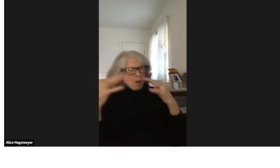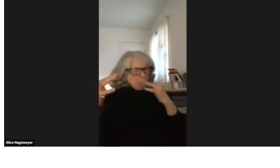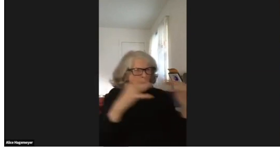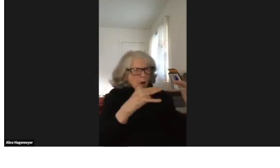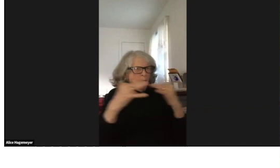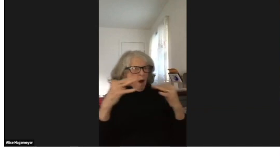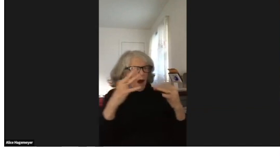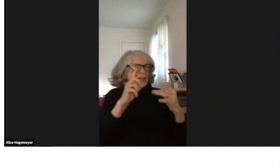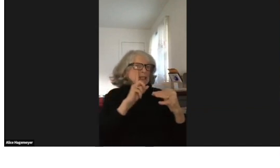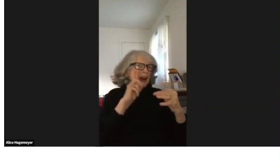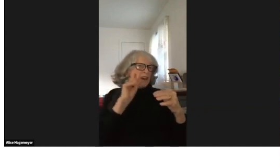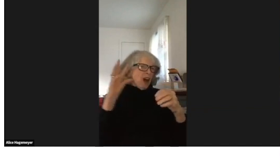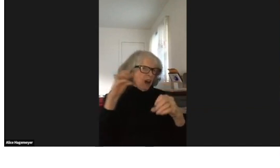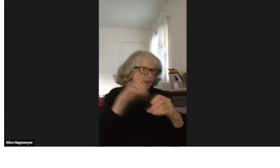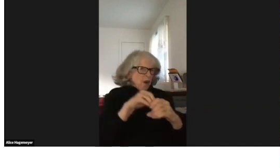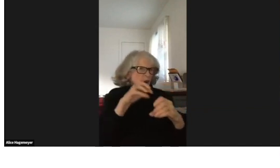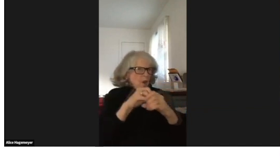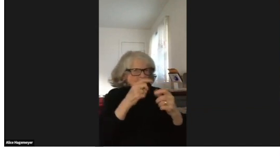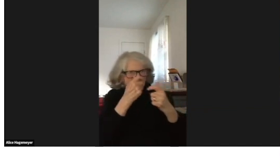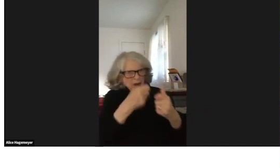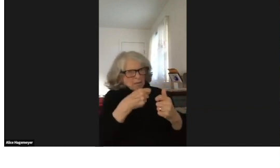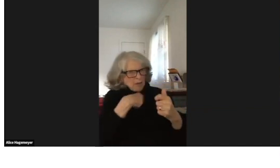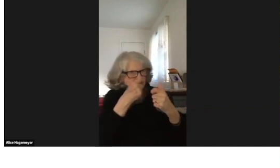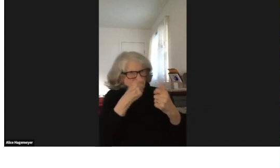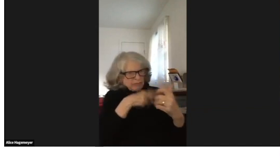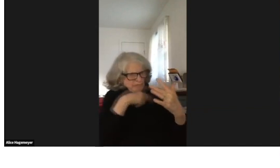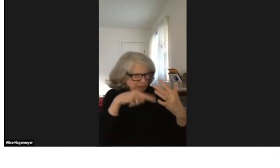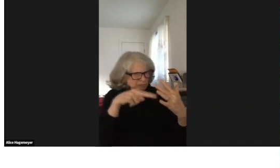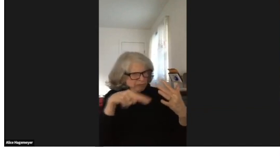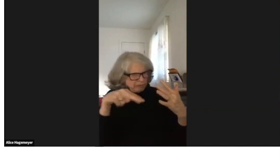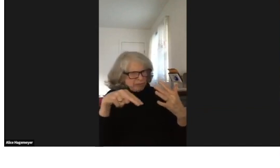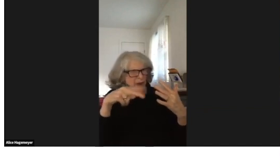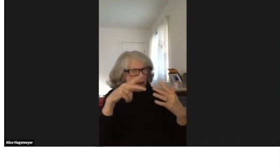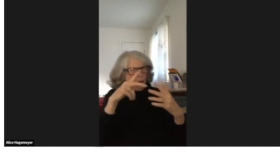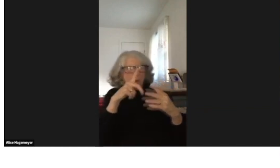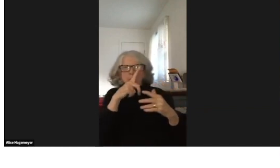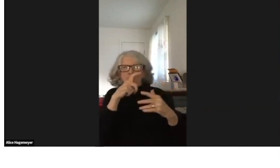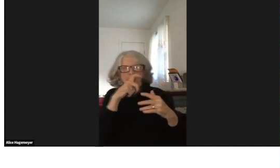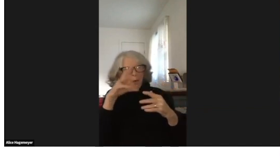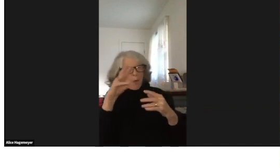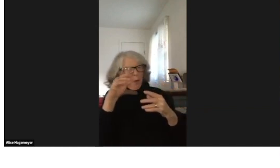When I read books about the war and how deaf people are involved,